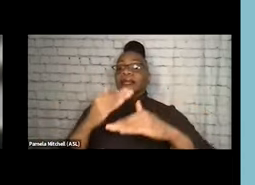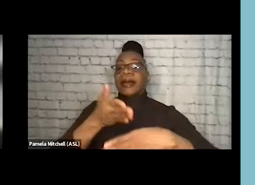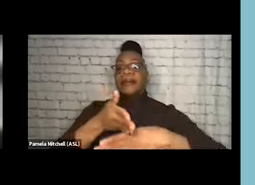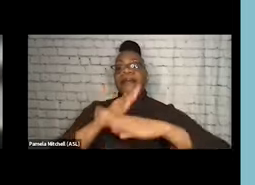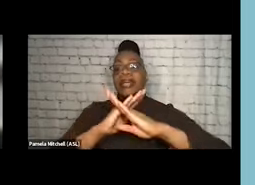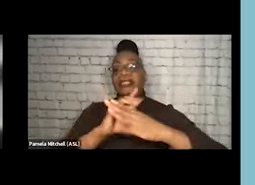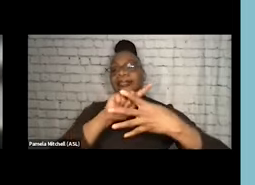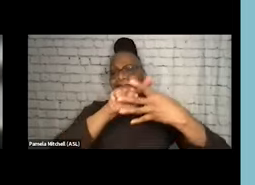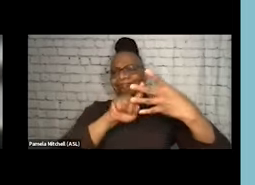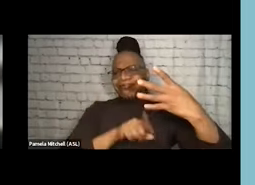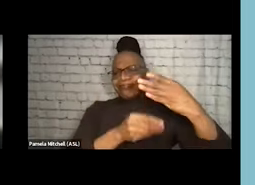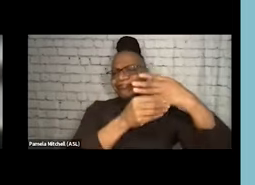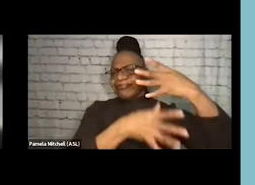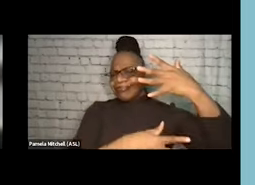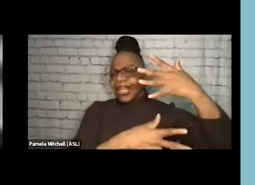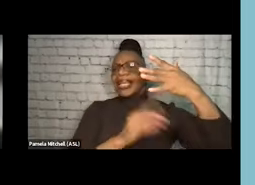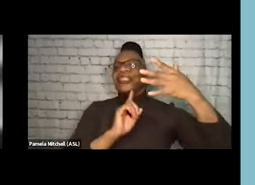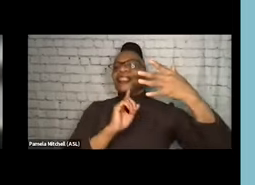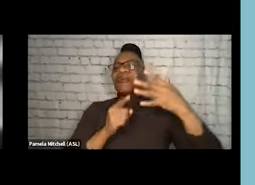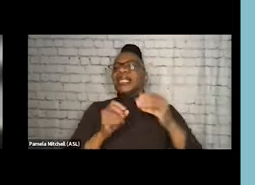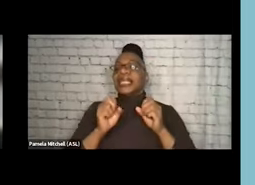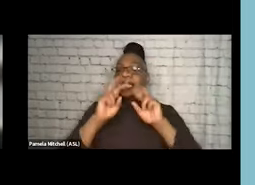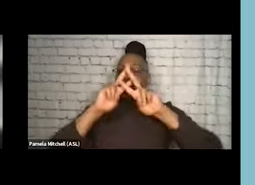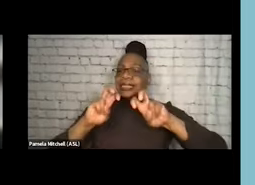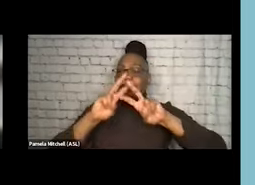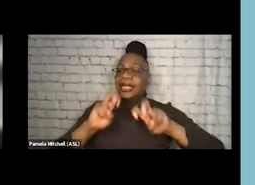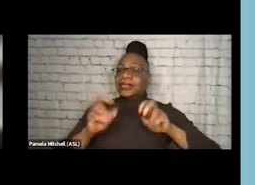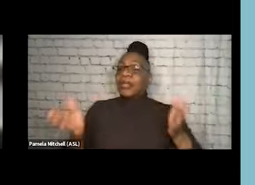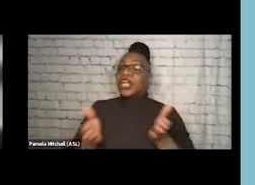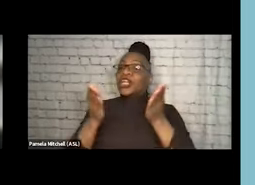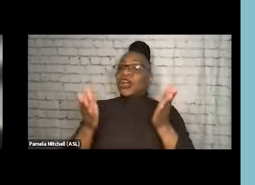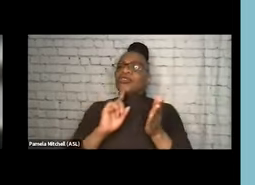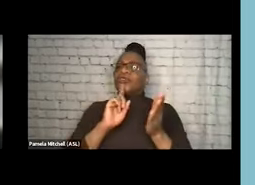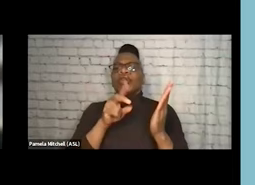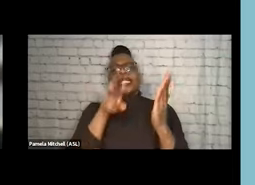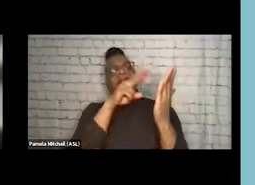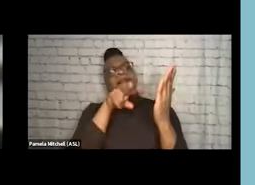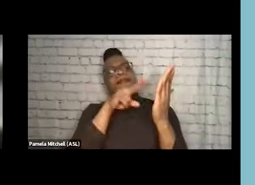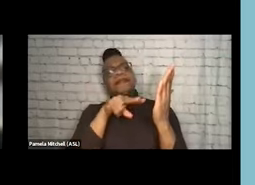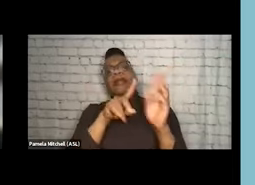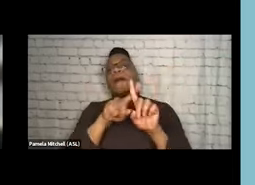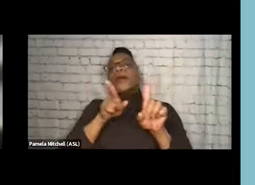Like I said, I think these are really for self-assessment. I would encourage you to take a look at these. But we should be challenging ourselves,